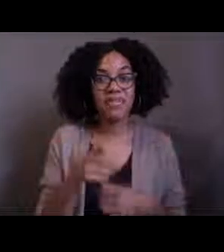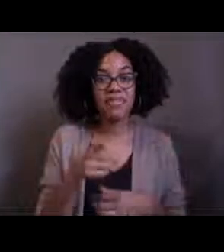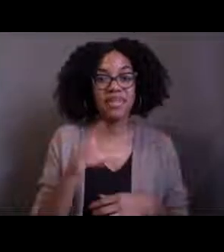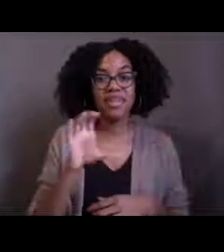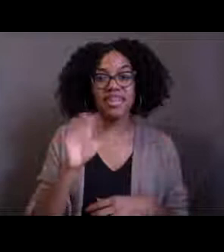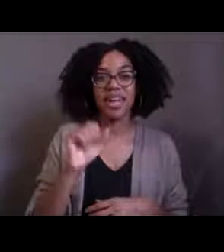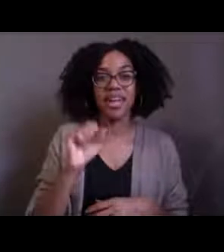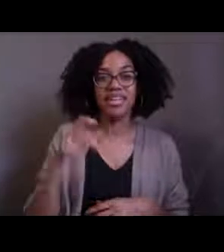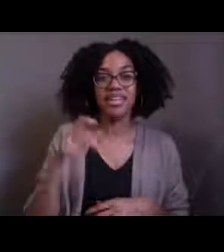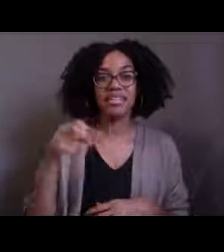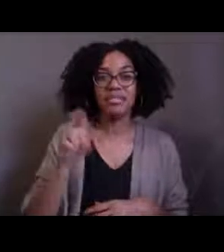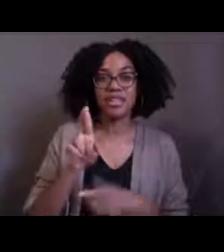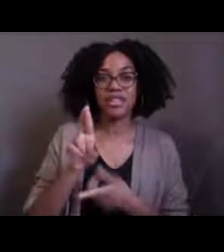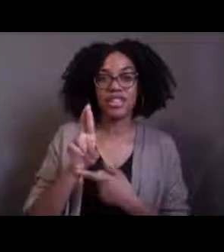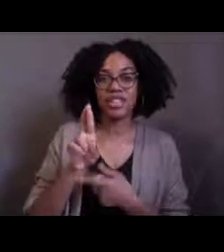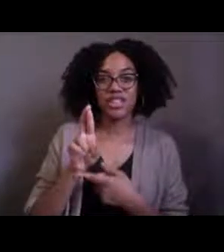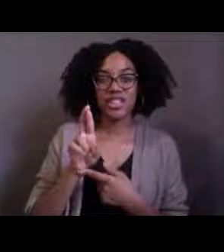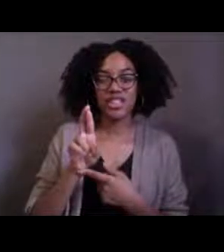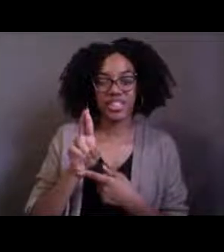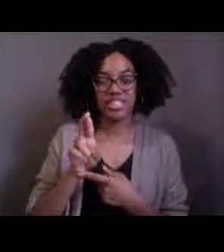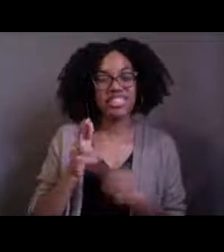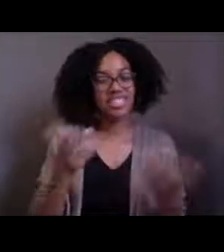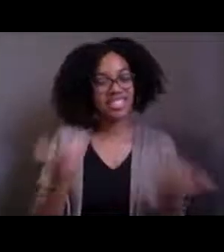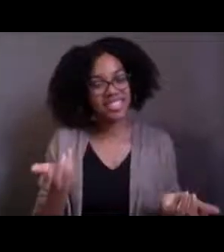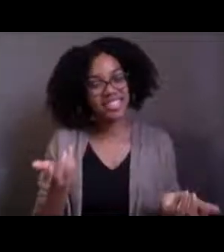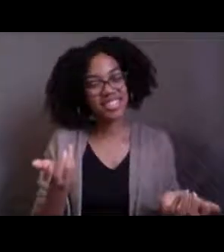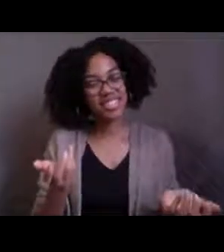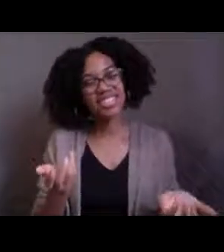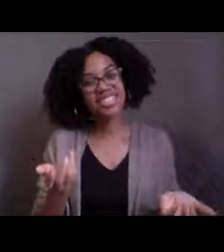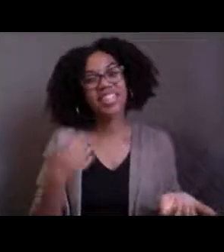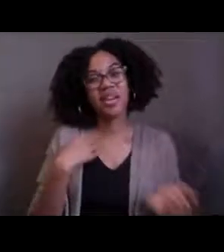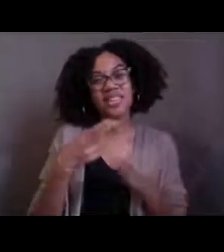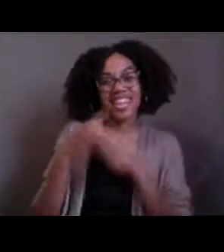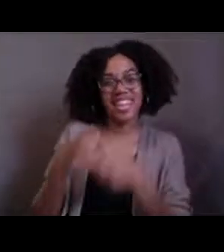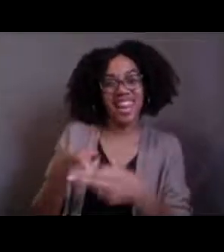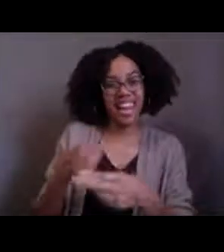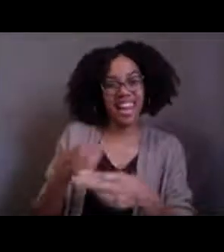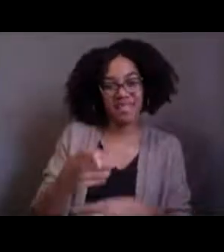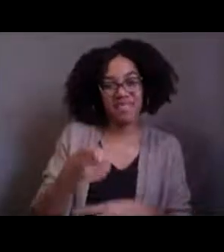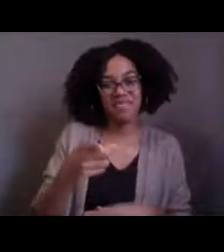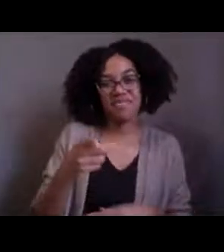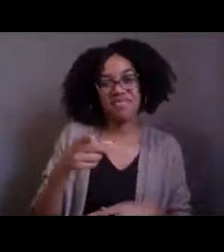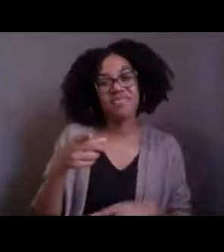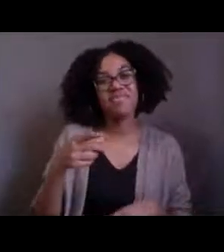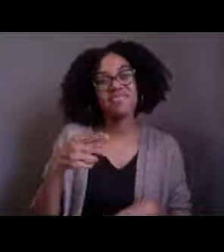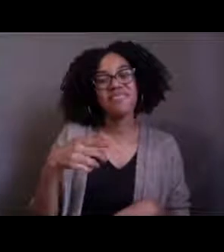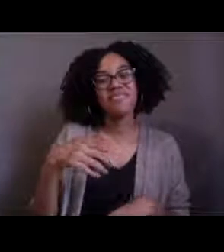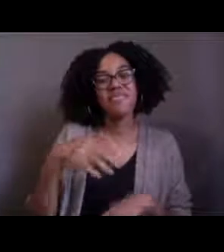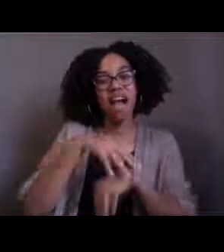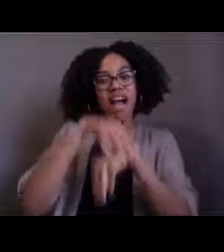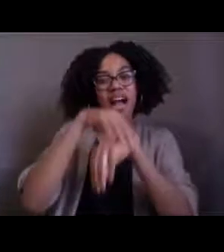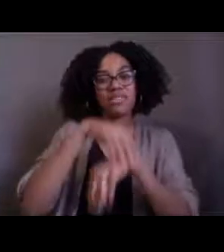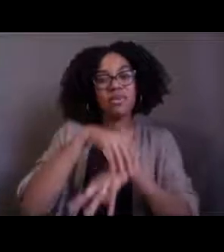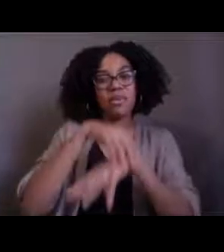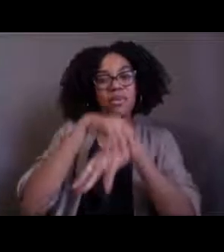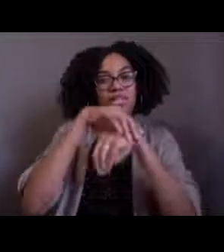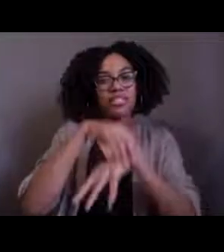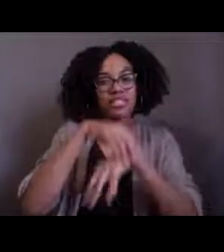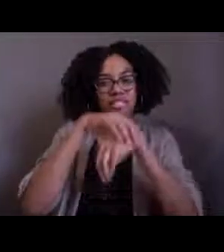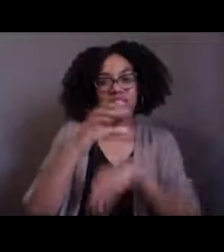So this is mnemonic or a name that we gave to this little octopus. This was a new species of octopus that we found